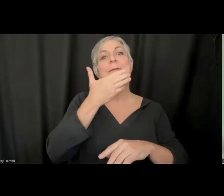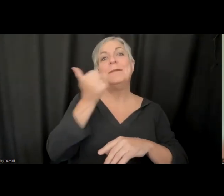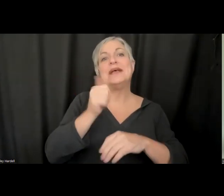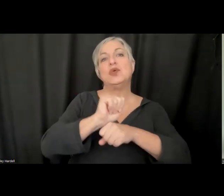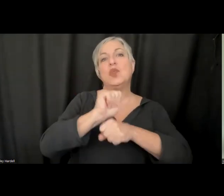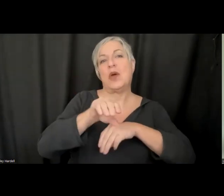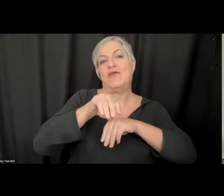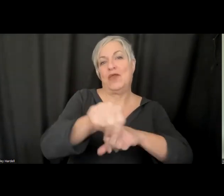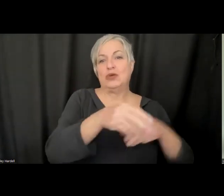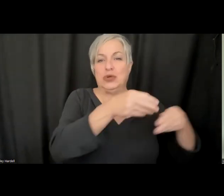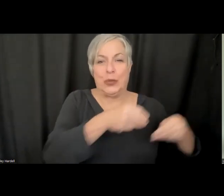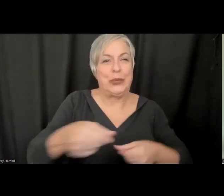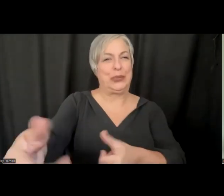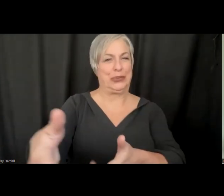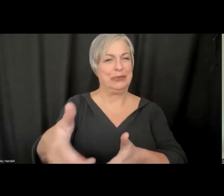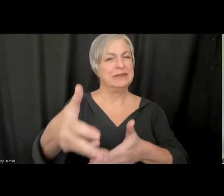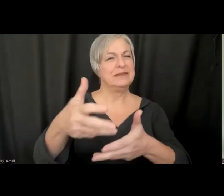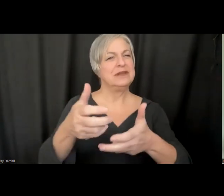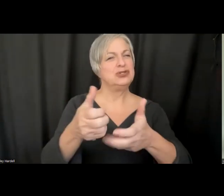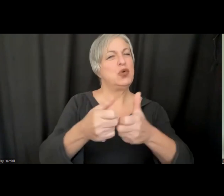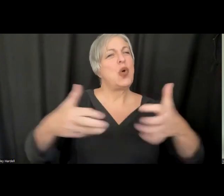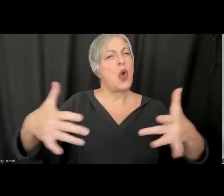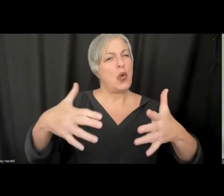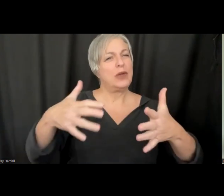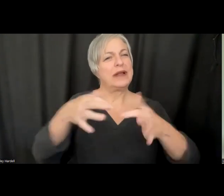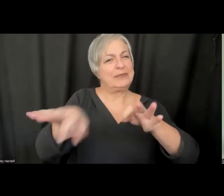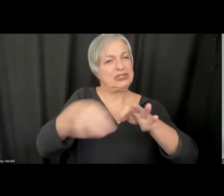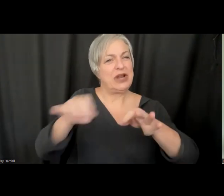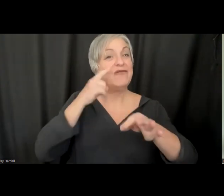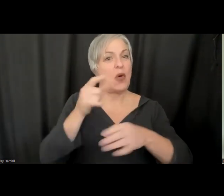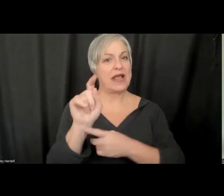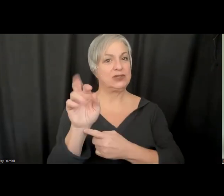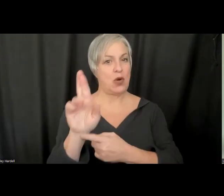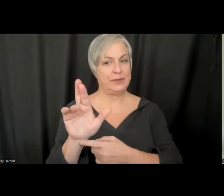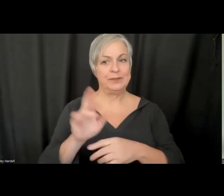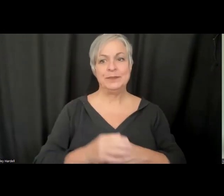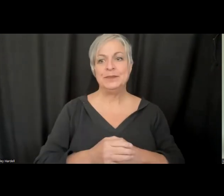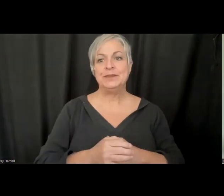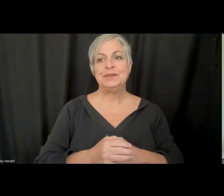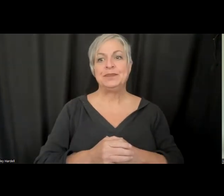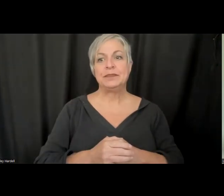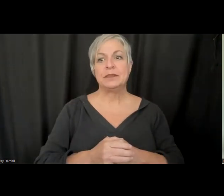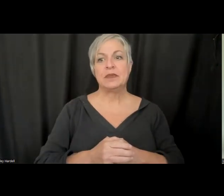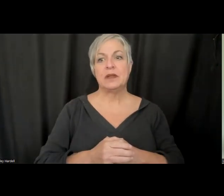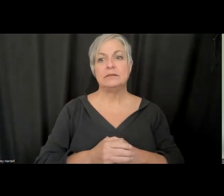scaled captioning with XR. Once you can listen to the audio, you